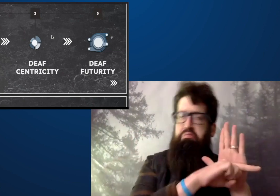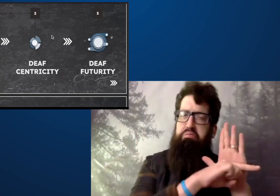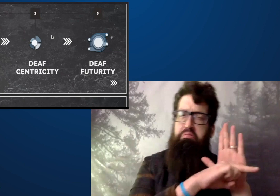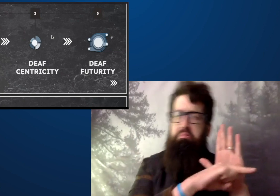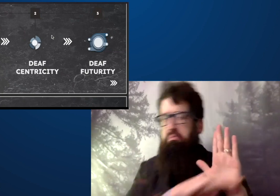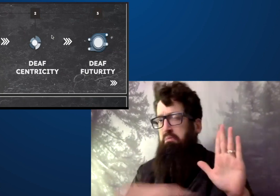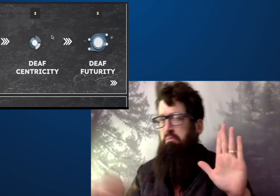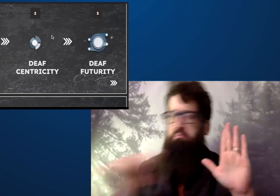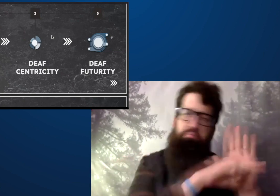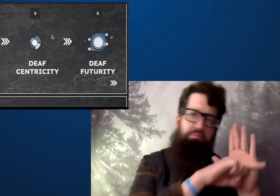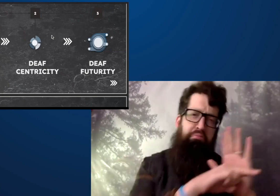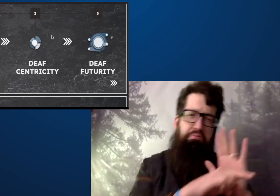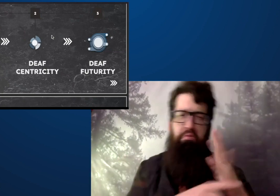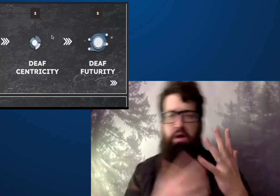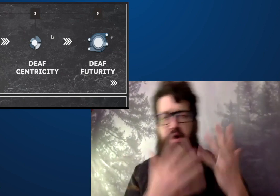deaf education